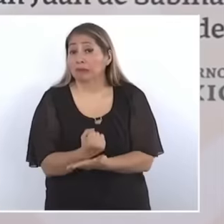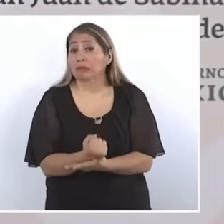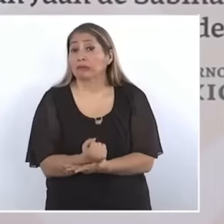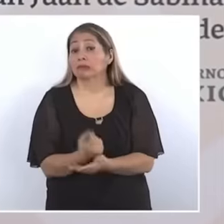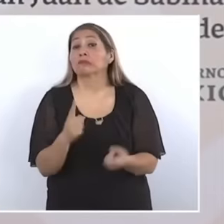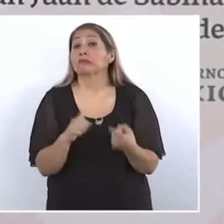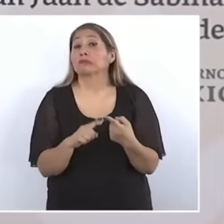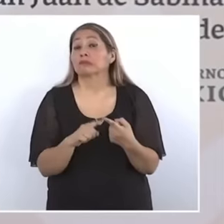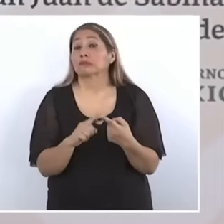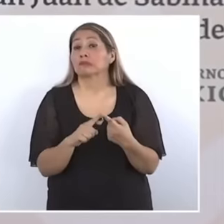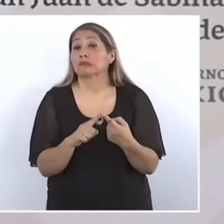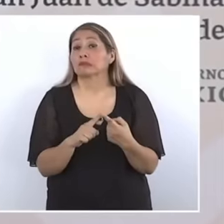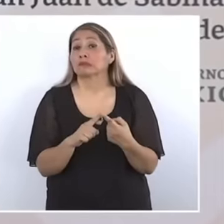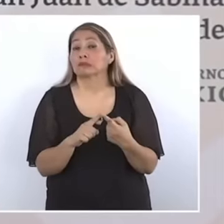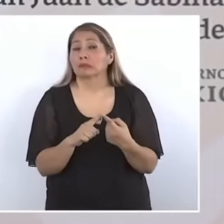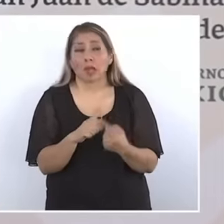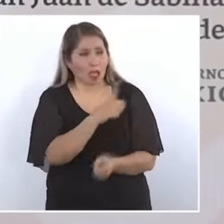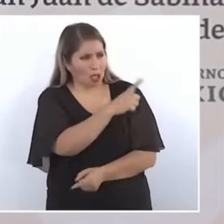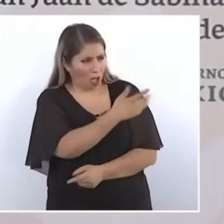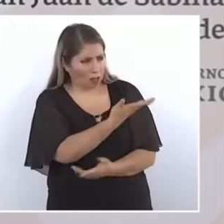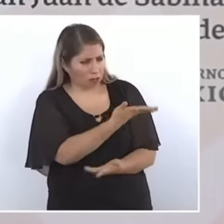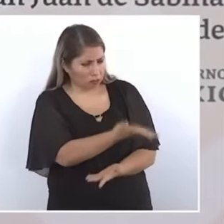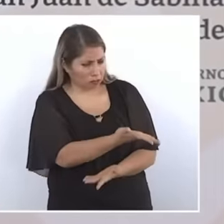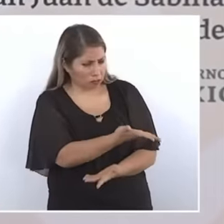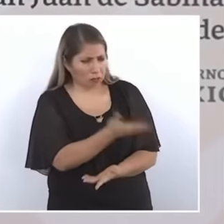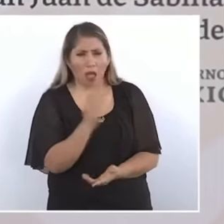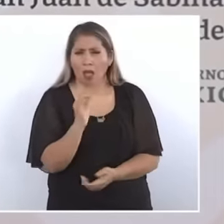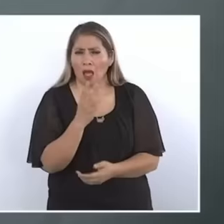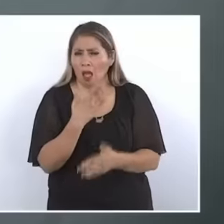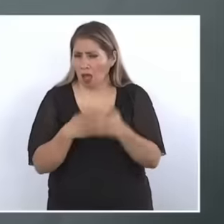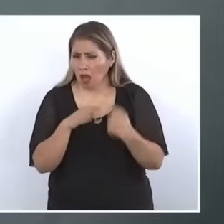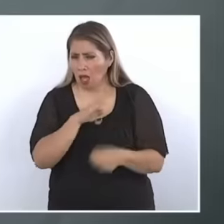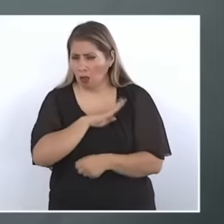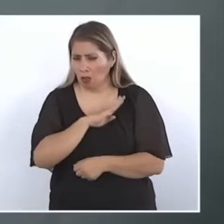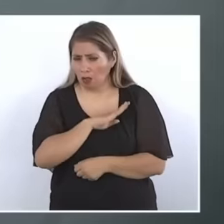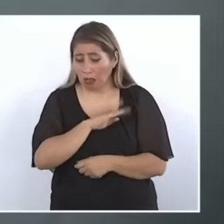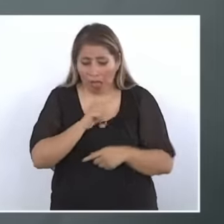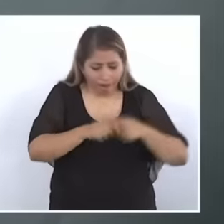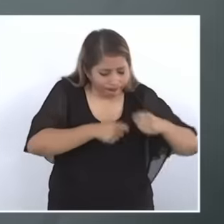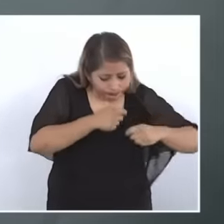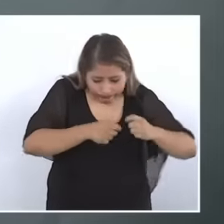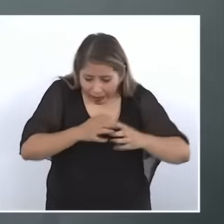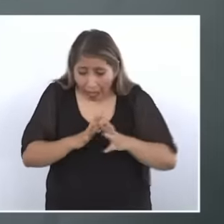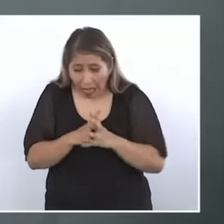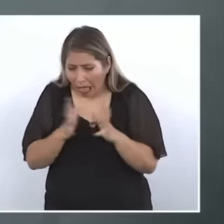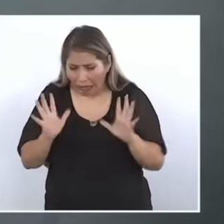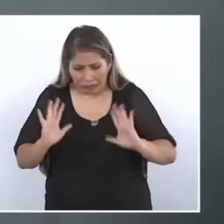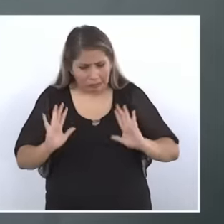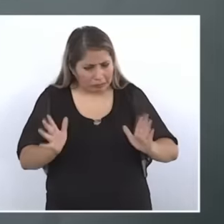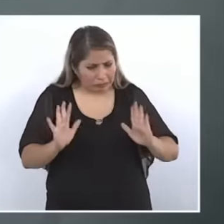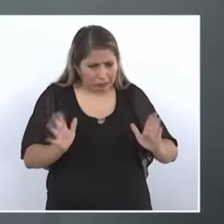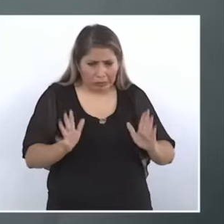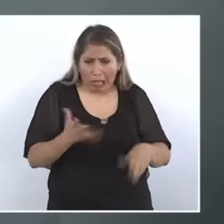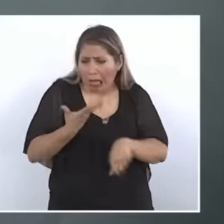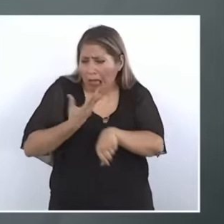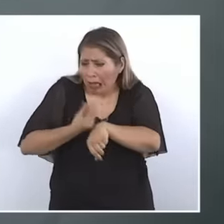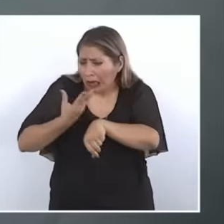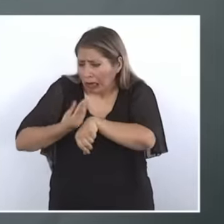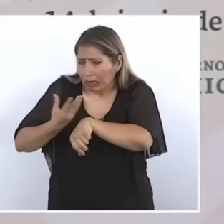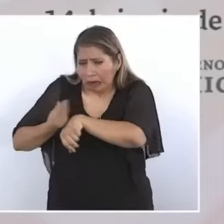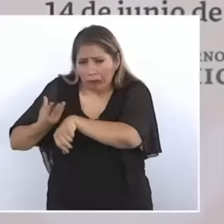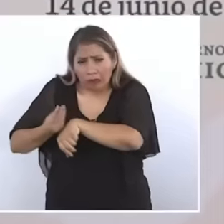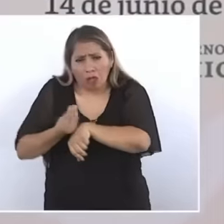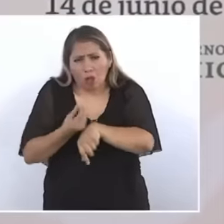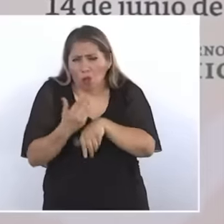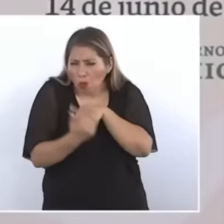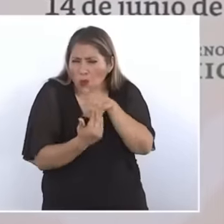and Claudia is going to continue it, we already managed to untangle all this. A man who I am not going to mention his name now,